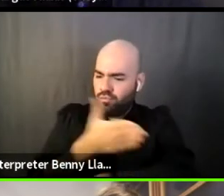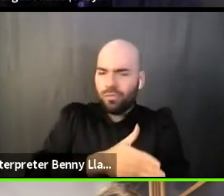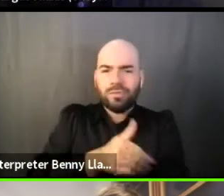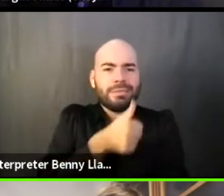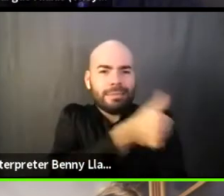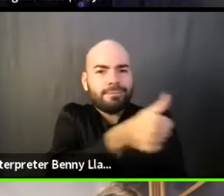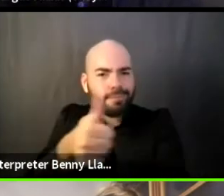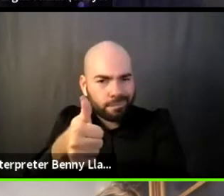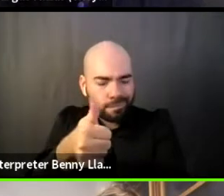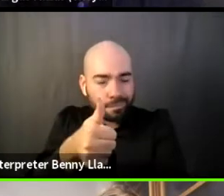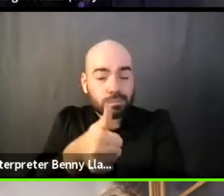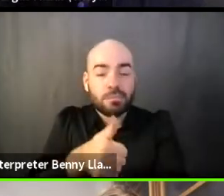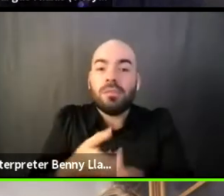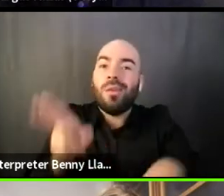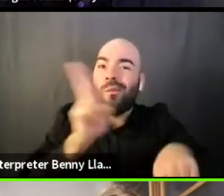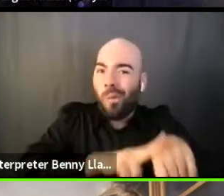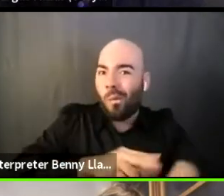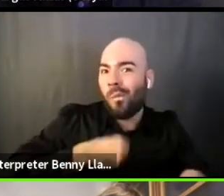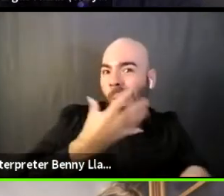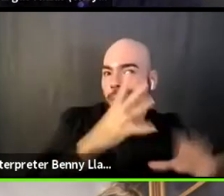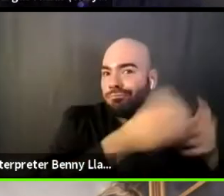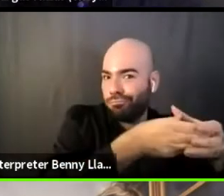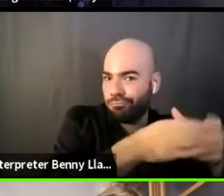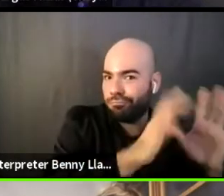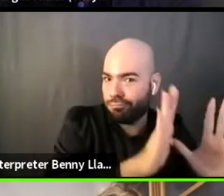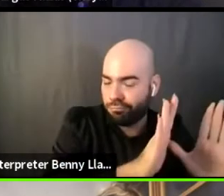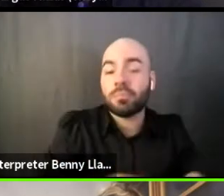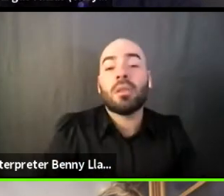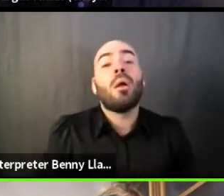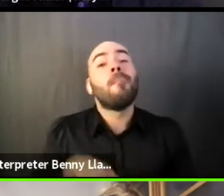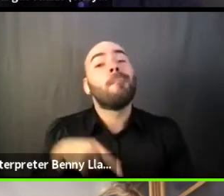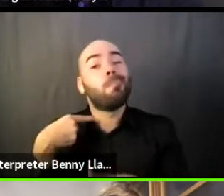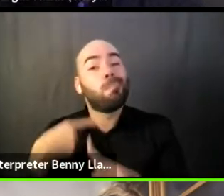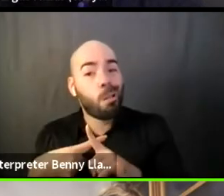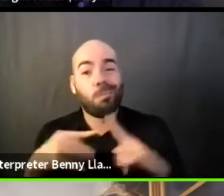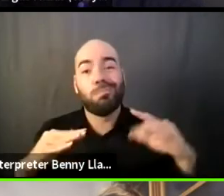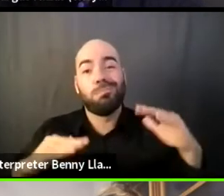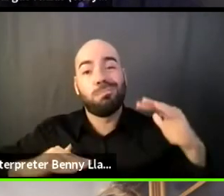And there's, of course, the balance between pushing them